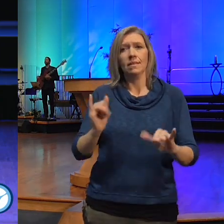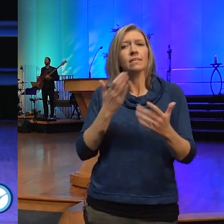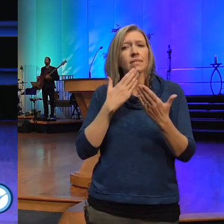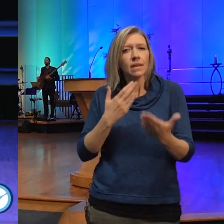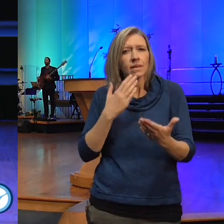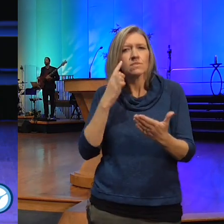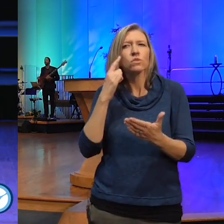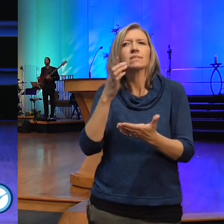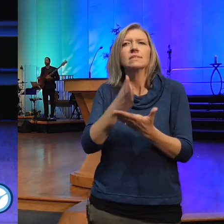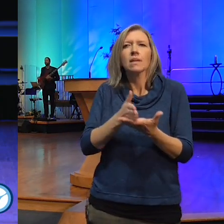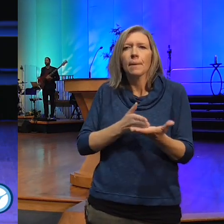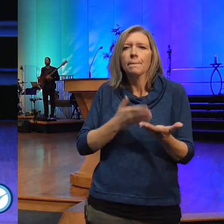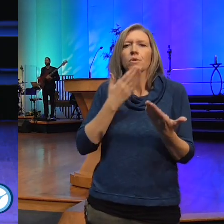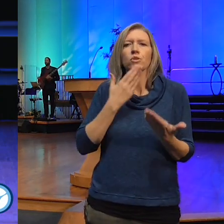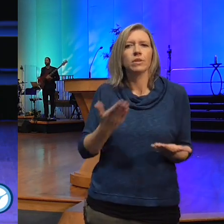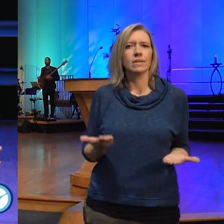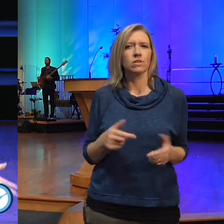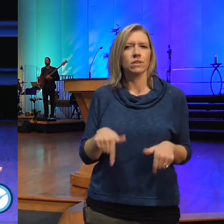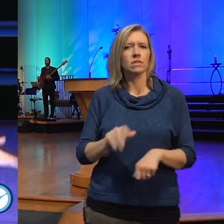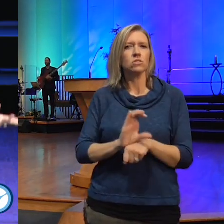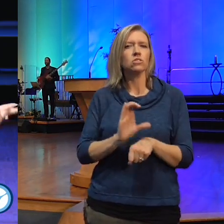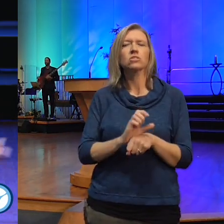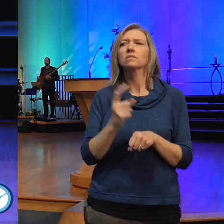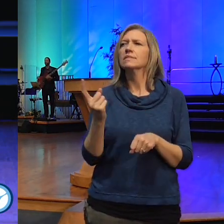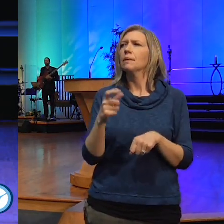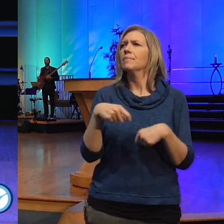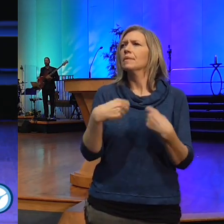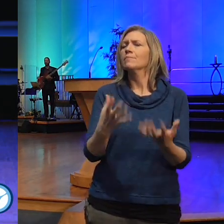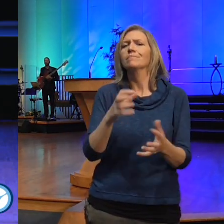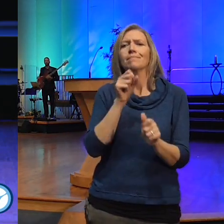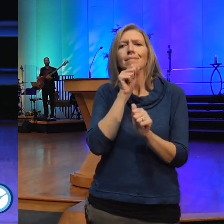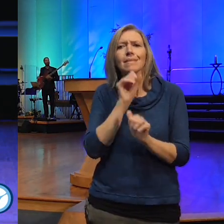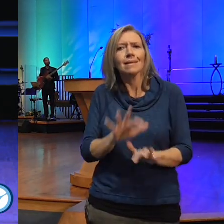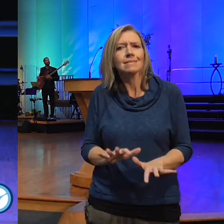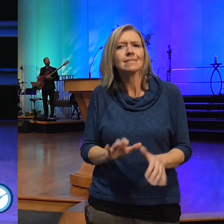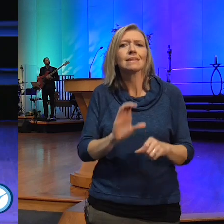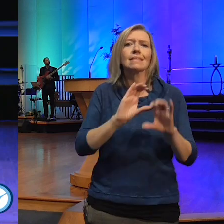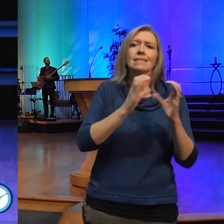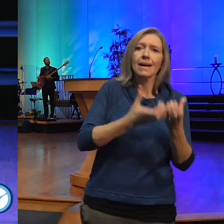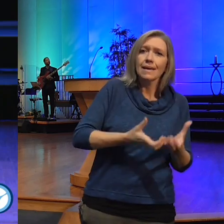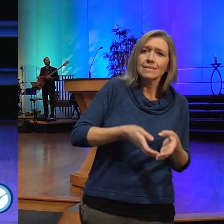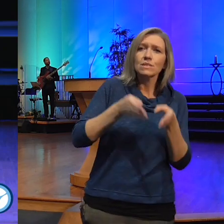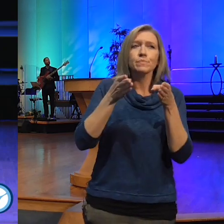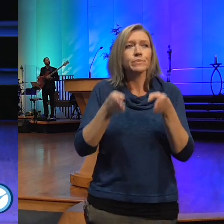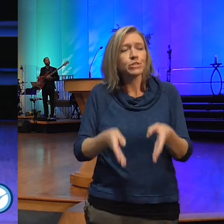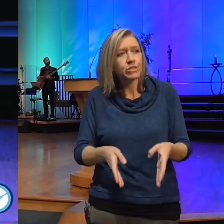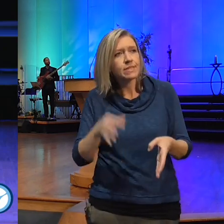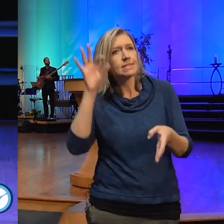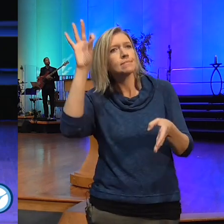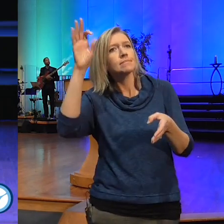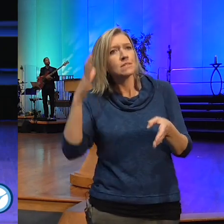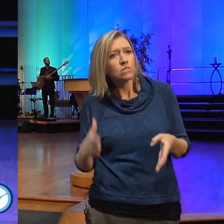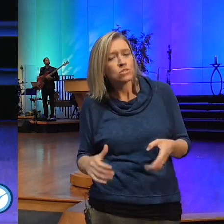that has blessed you a Class A person a minister a practitioner some activity a service some piece of